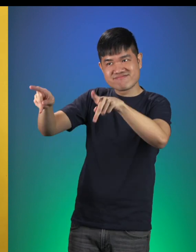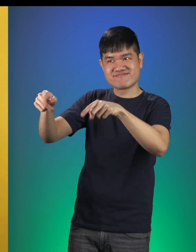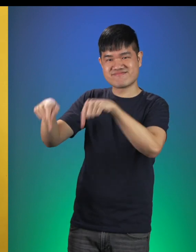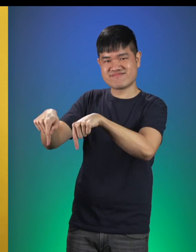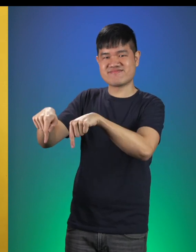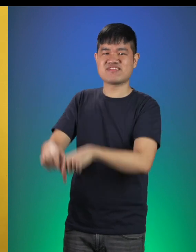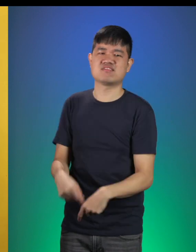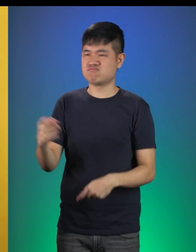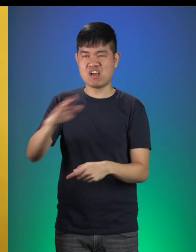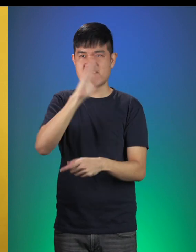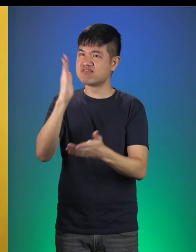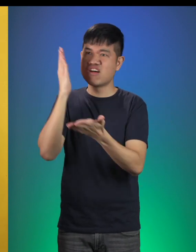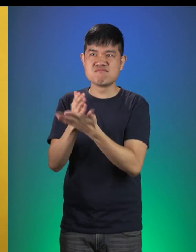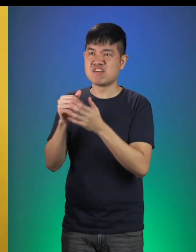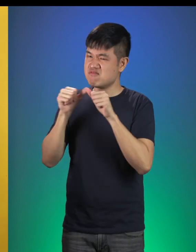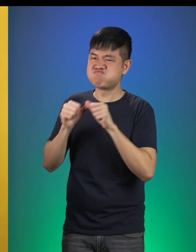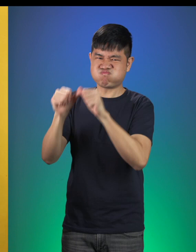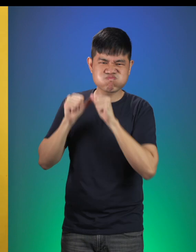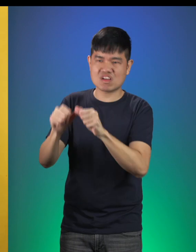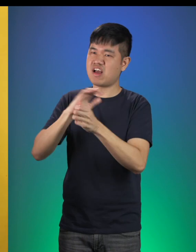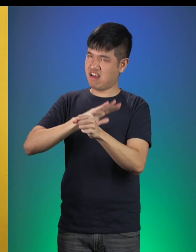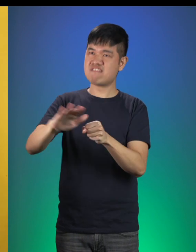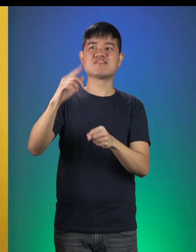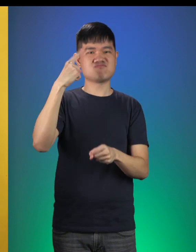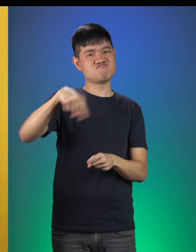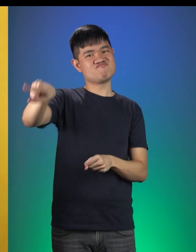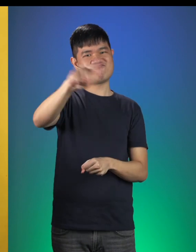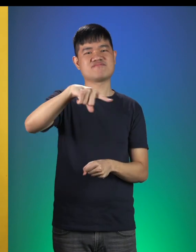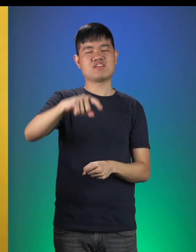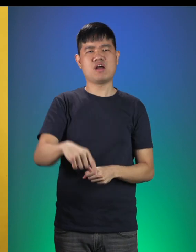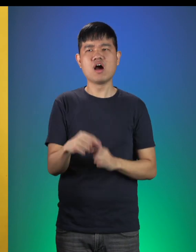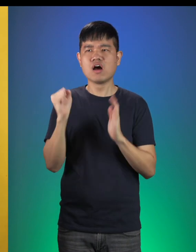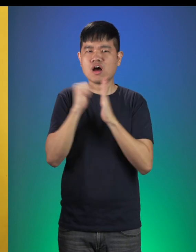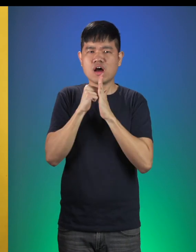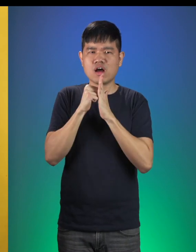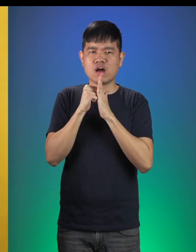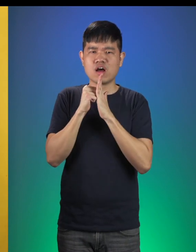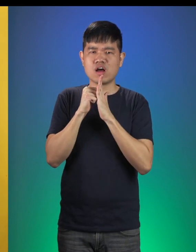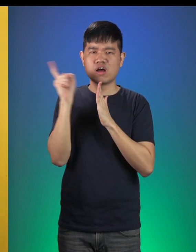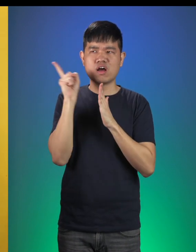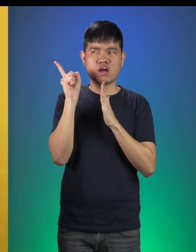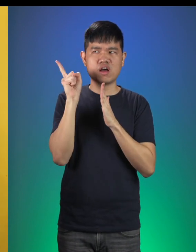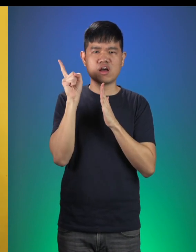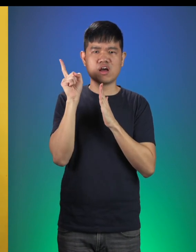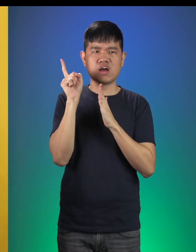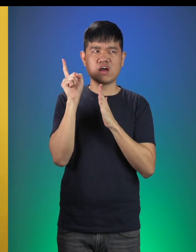It never runs out, so there’s always enough for guests. [knocking on door] Goldilocks: Hey, someone’s knocking at the door.